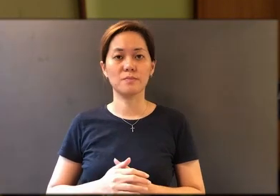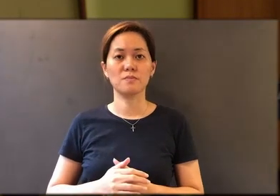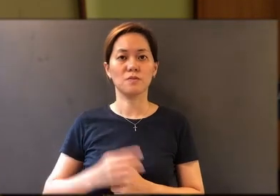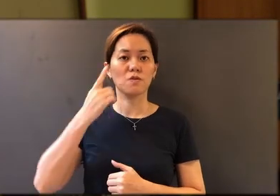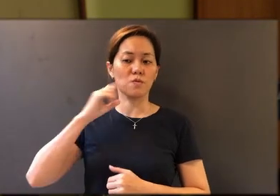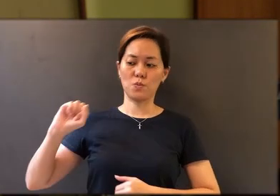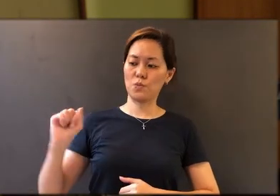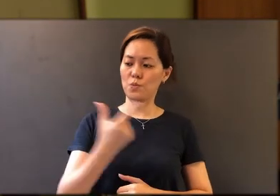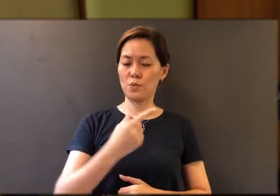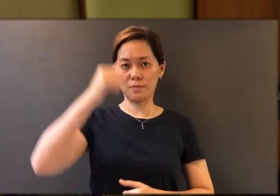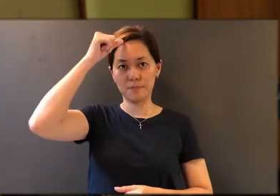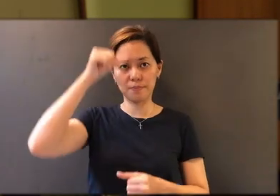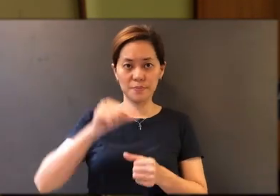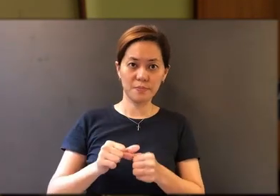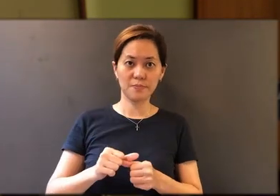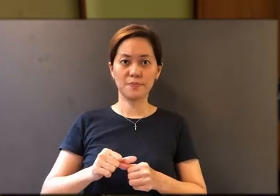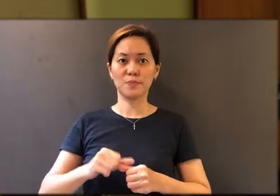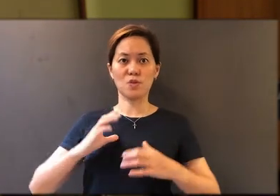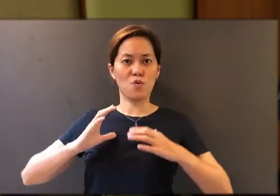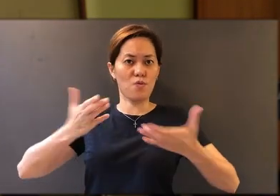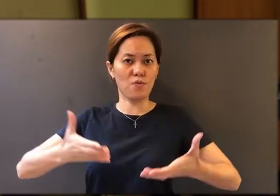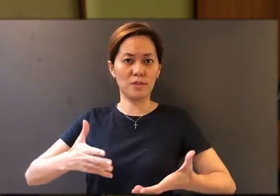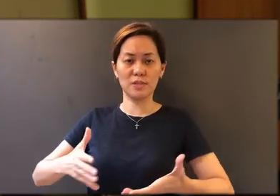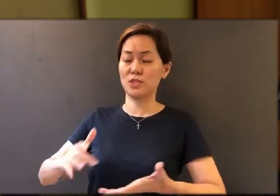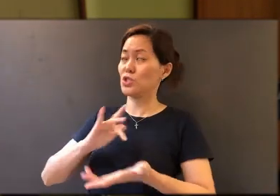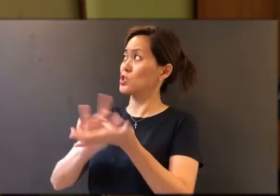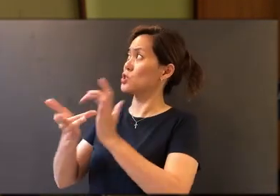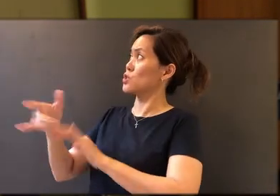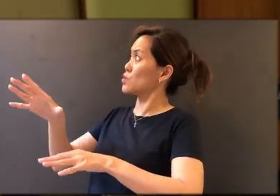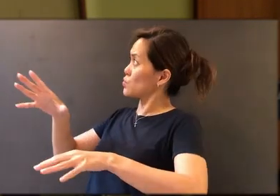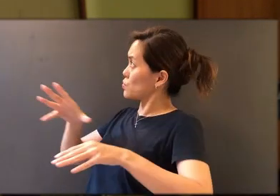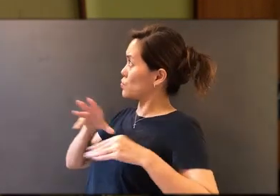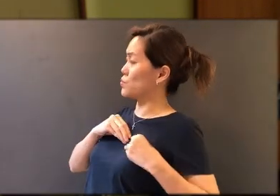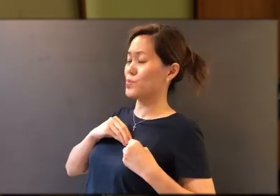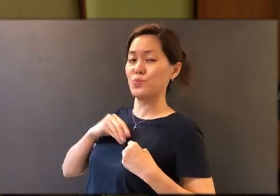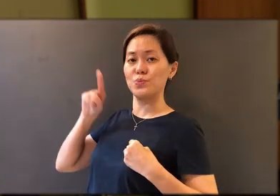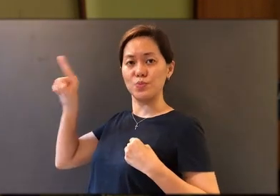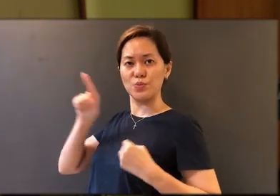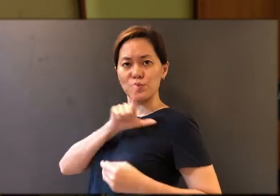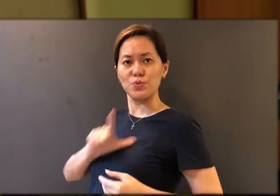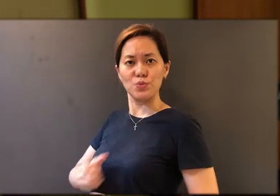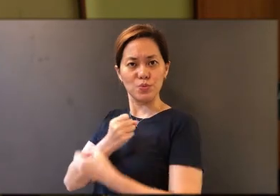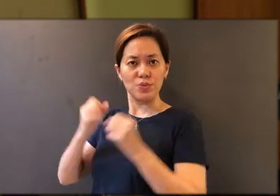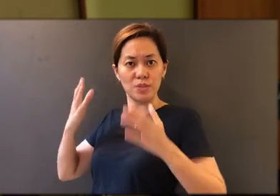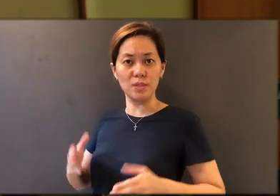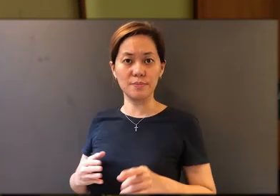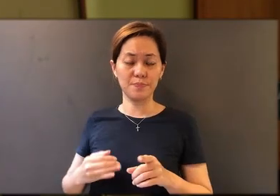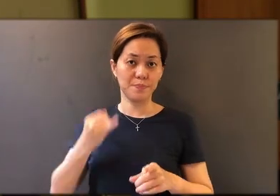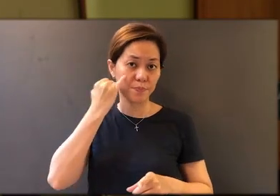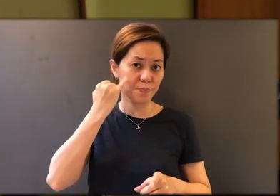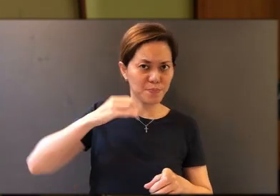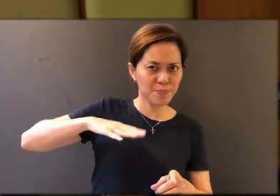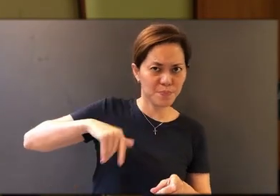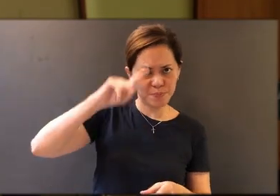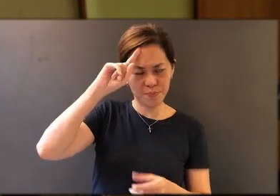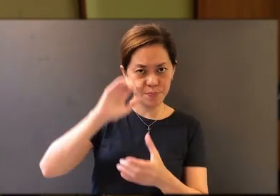all who have believed, confessed and accepted Jesus as Lord and Savior. If you have not yet believed in Jesus,